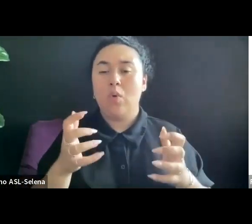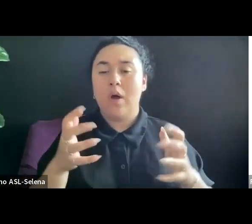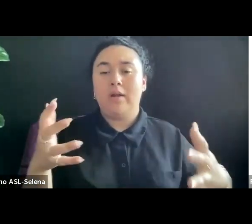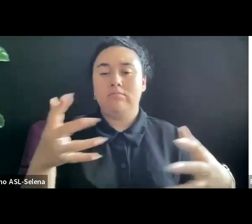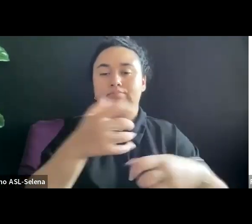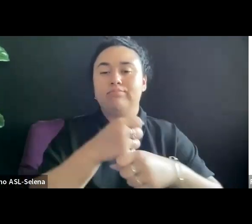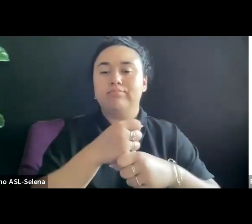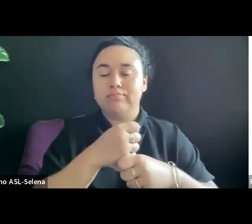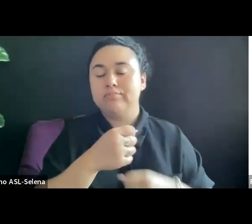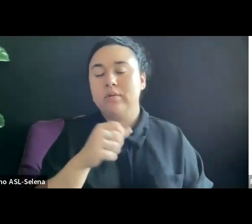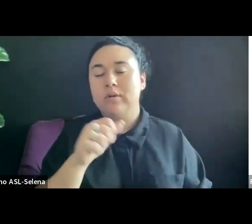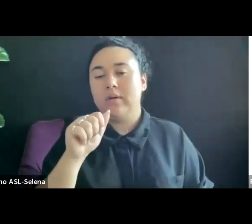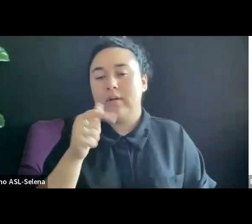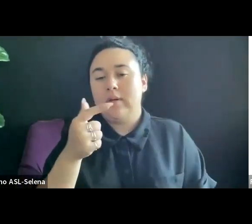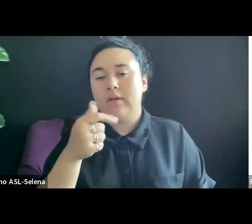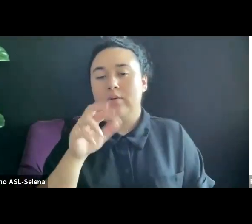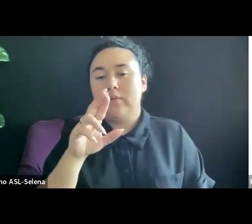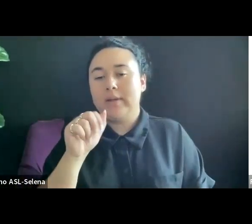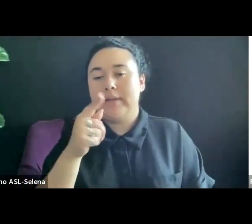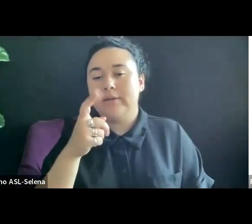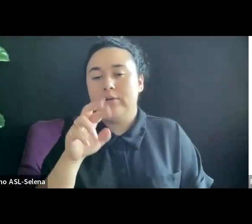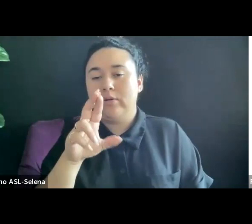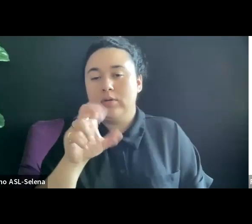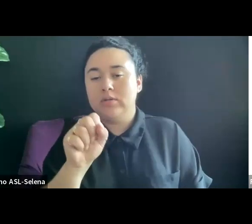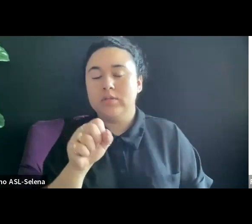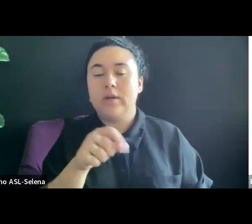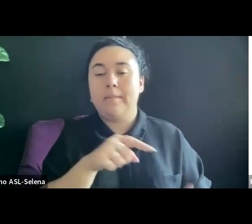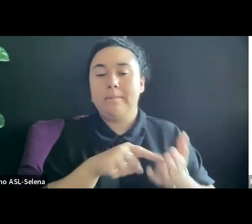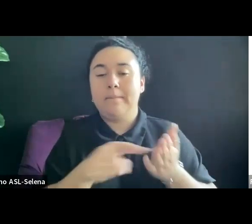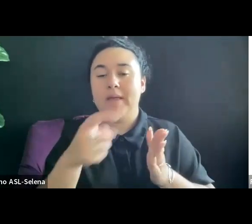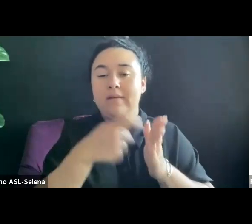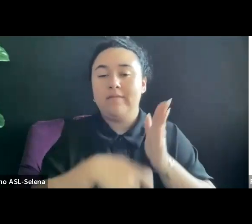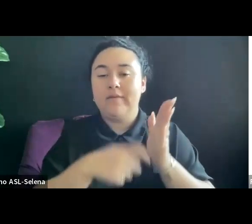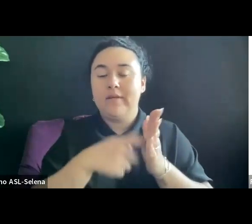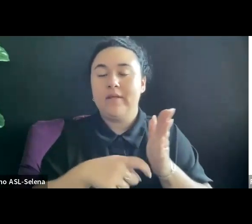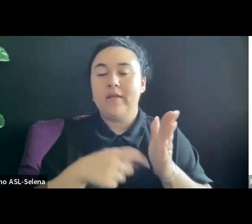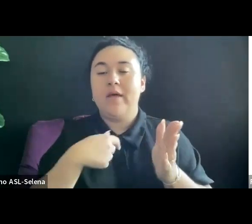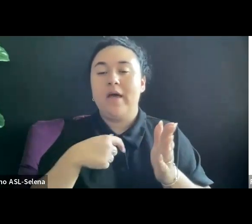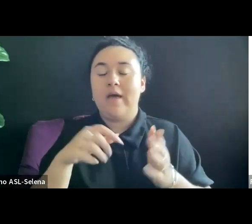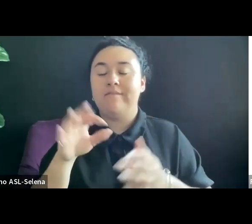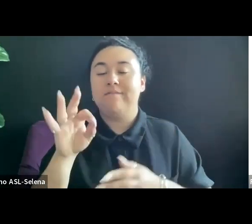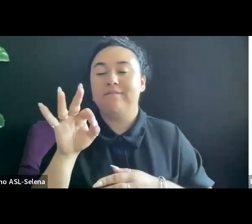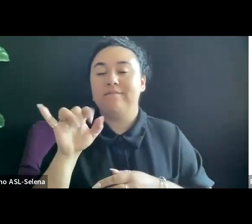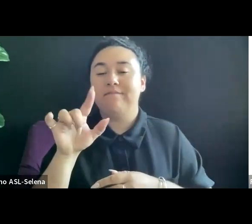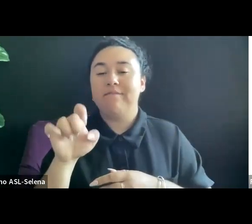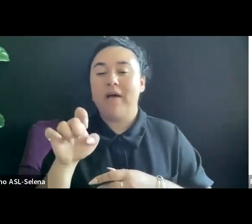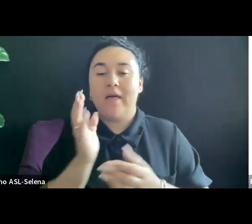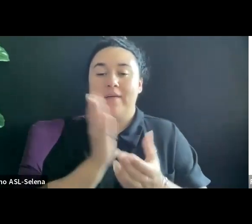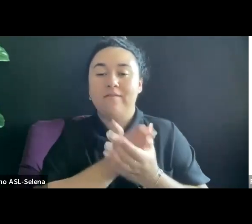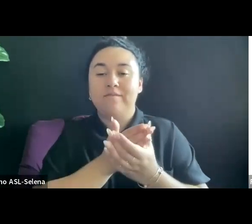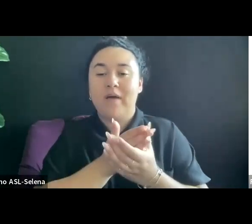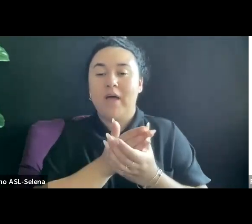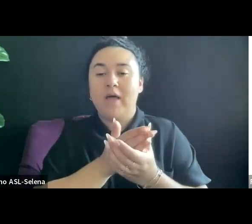THESE ARE COMPANIES THAT ARE PAID A FEE TO DO THE CORRECT FILE CONVERSES SO CONTENT MAY BE UPLOADED